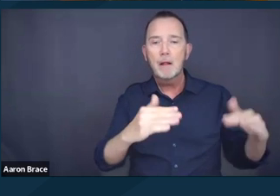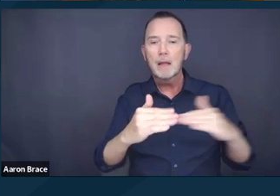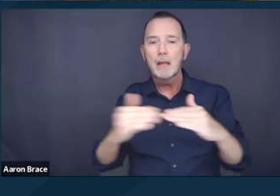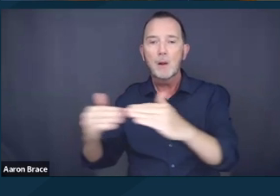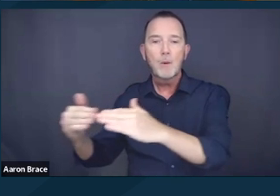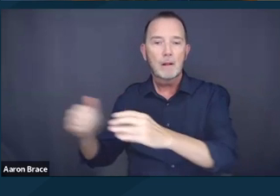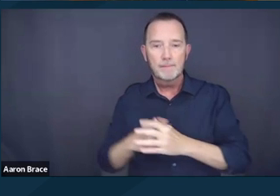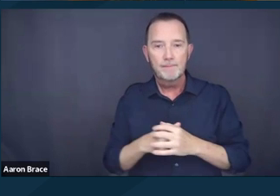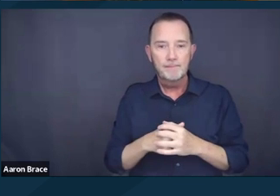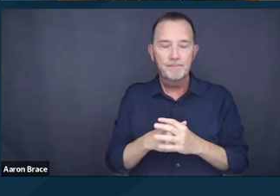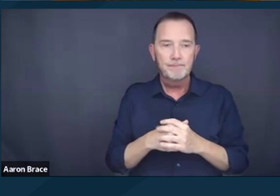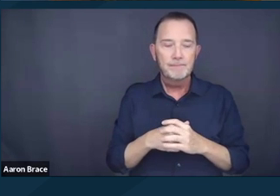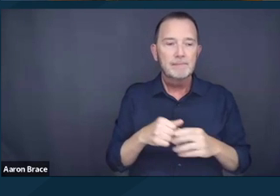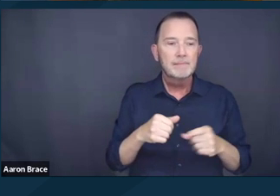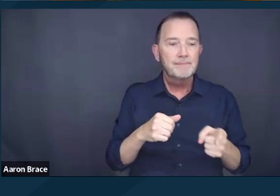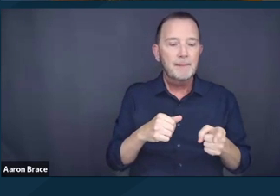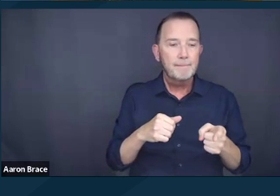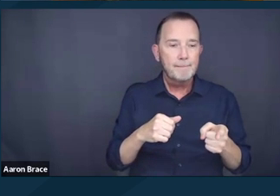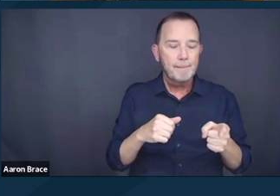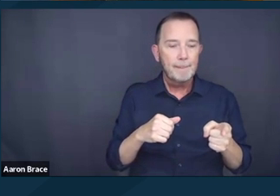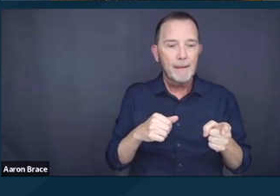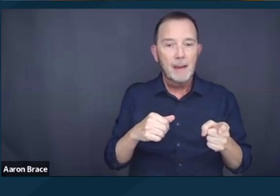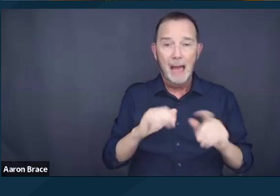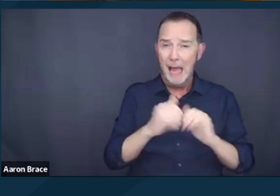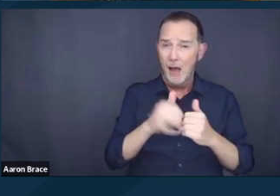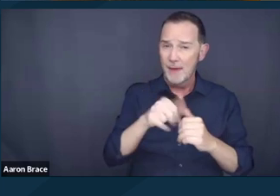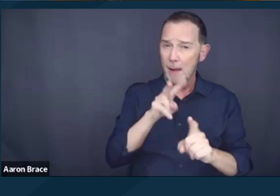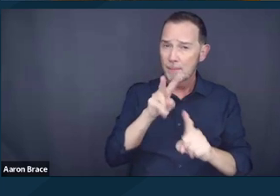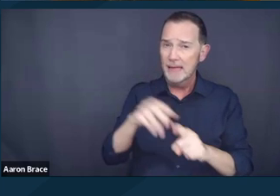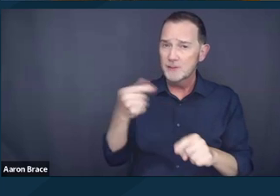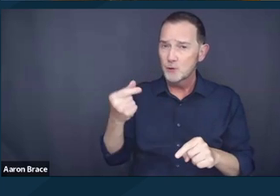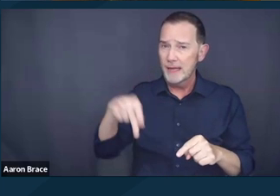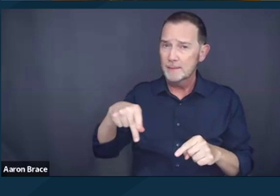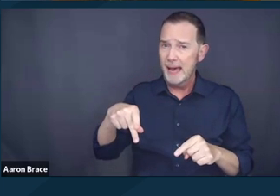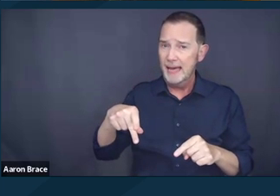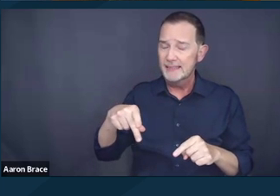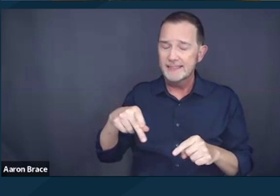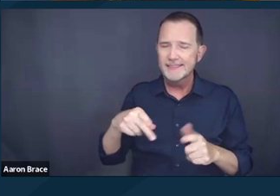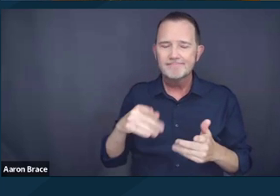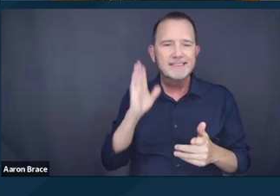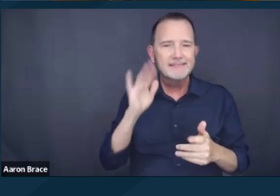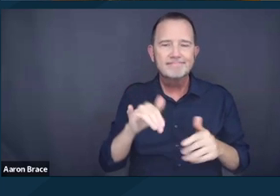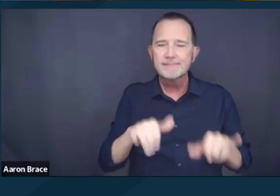that applying it in the context of Grants Pass would still not have achieved the outcome that we would've desired